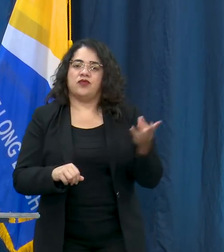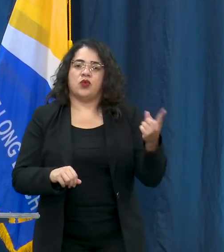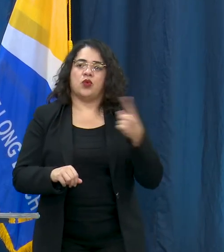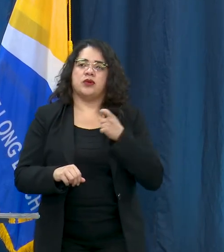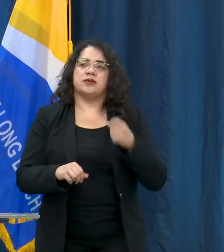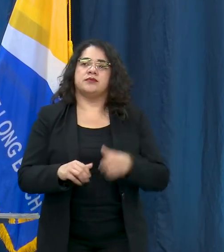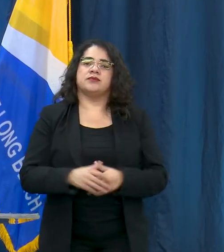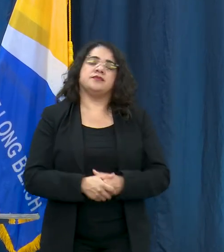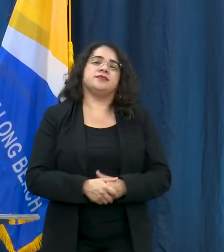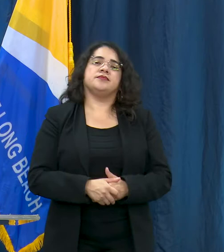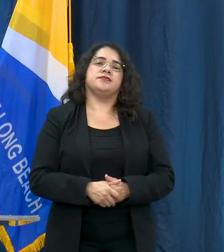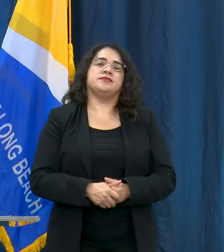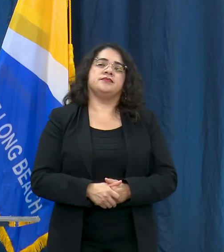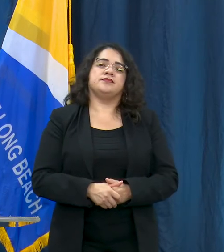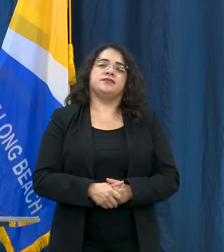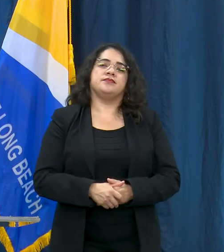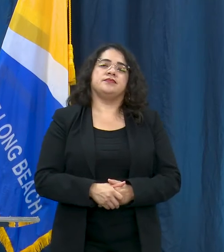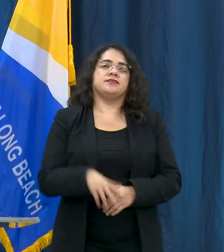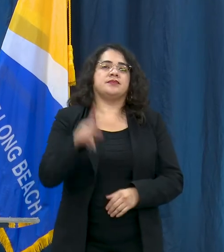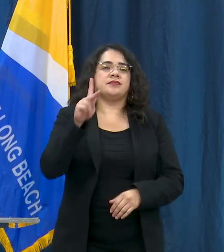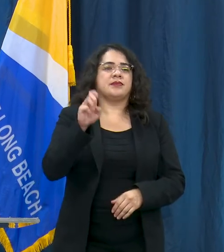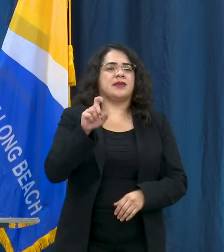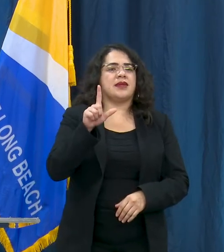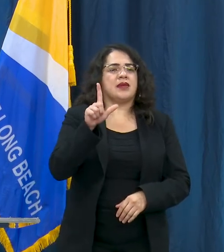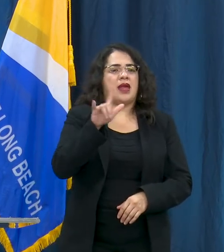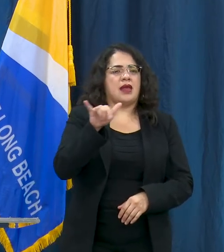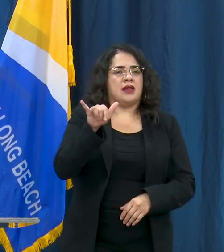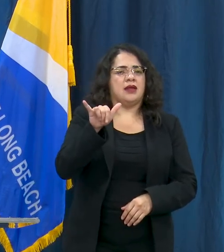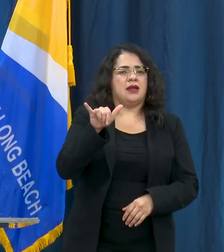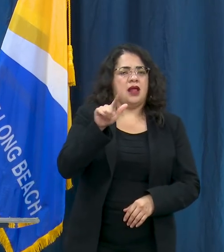The first question is from Kelly at the Long Beach Post.